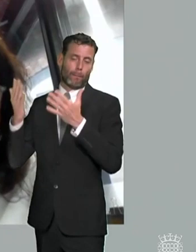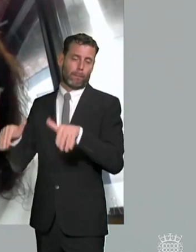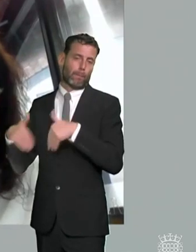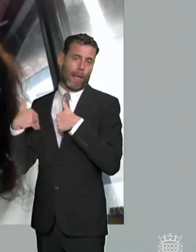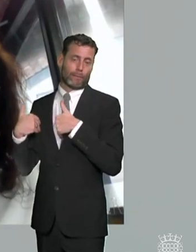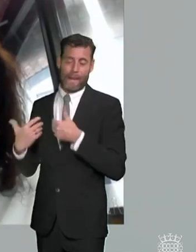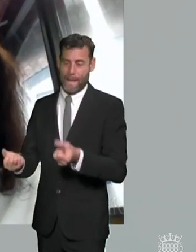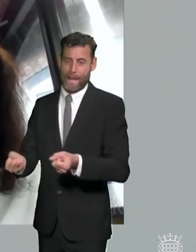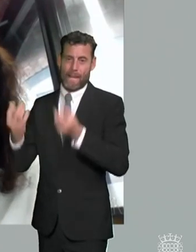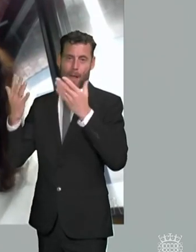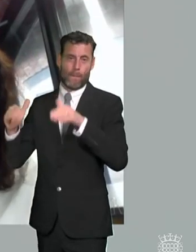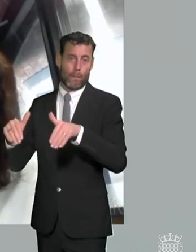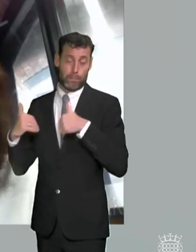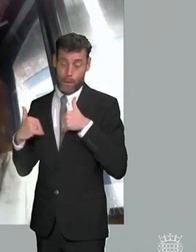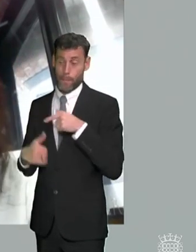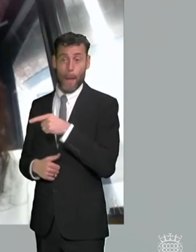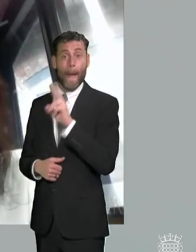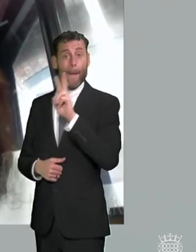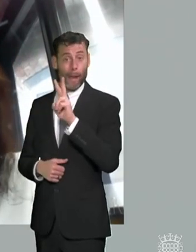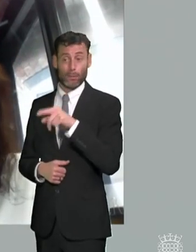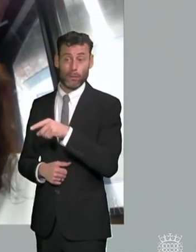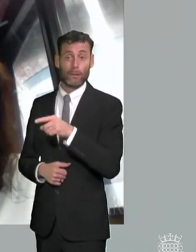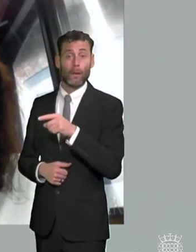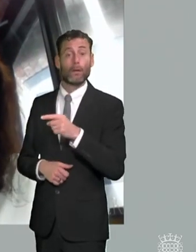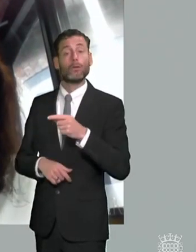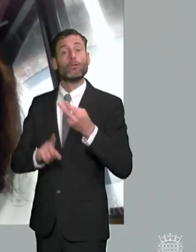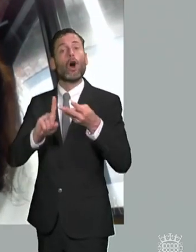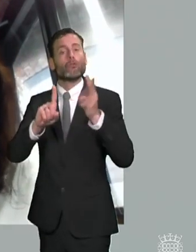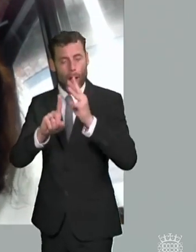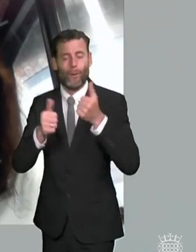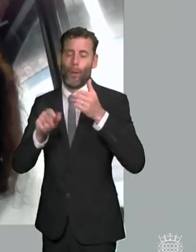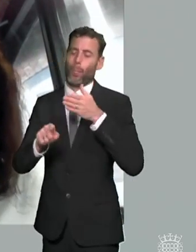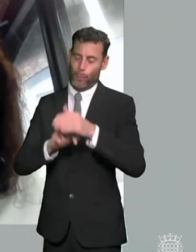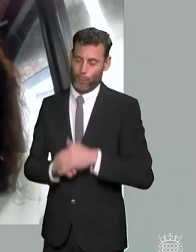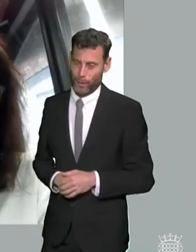on their third tribunal um you're really down to the real kind of you know die-hard people that i